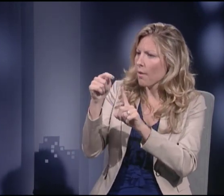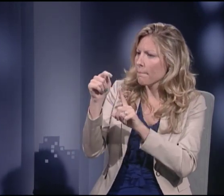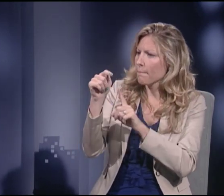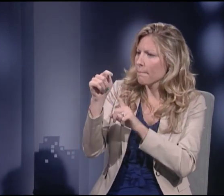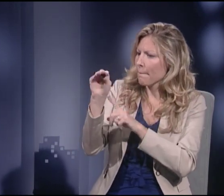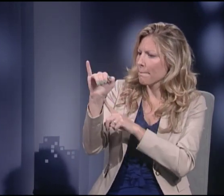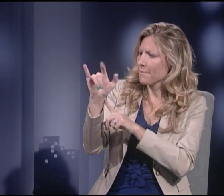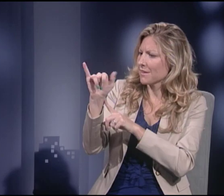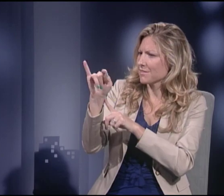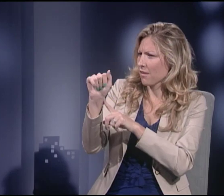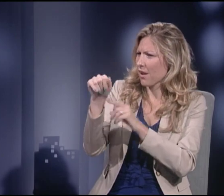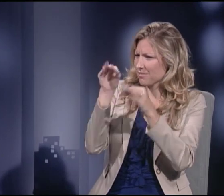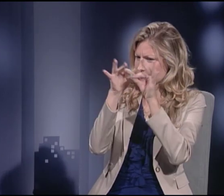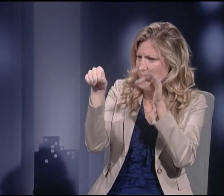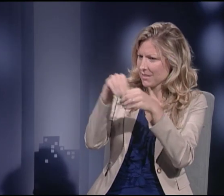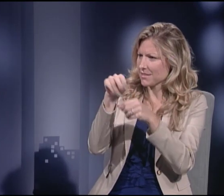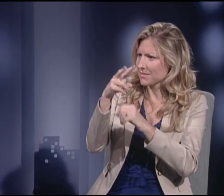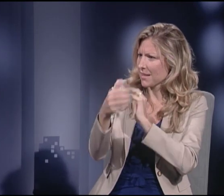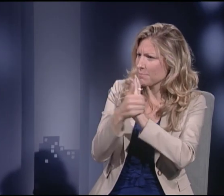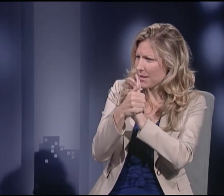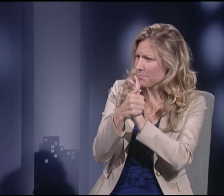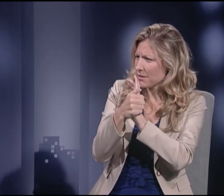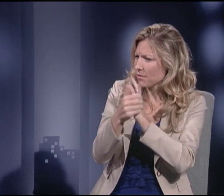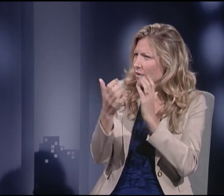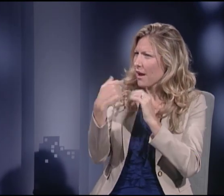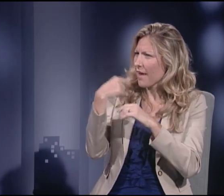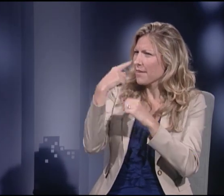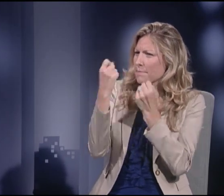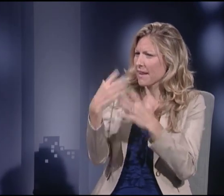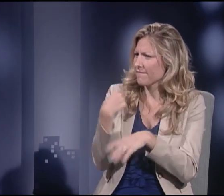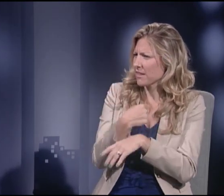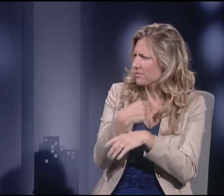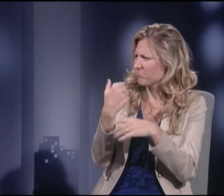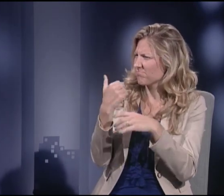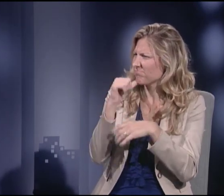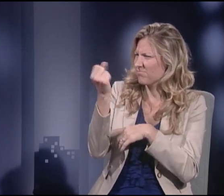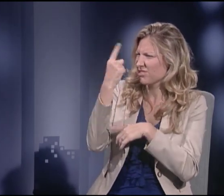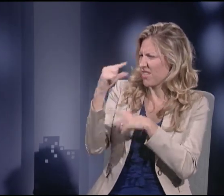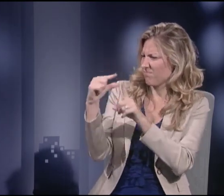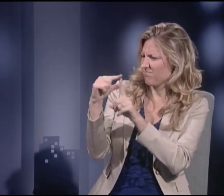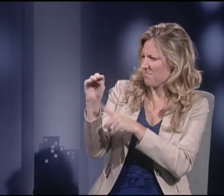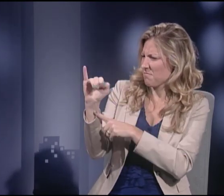to the point you made about the militia, where it mentions the militia in the Second Amendment.